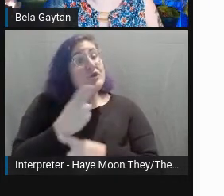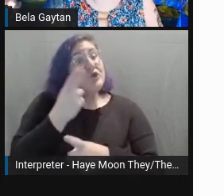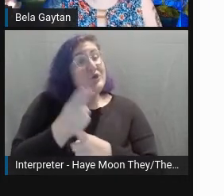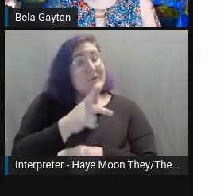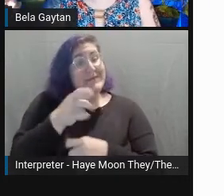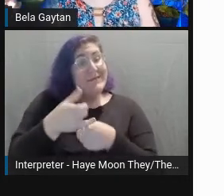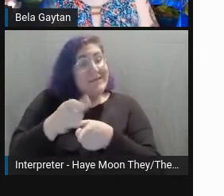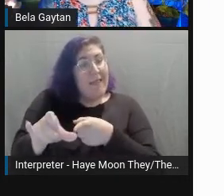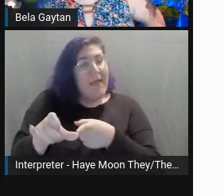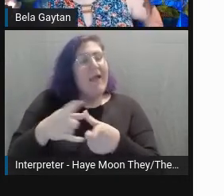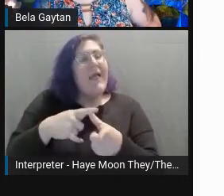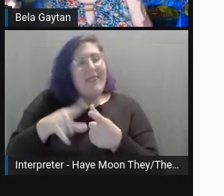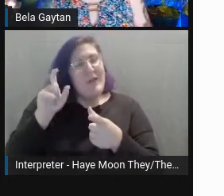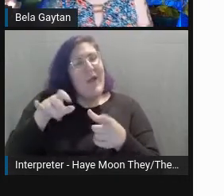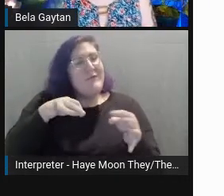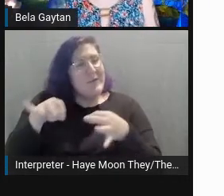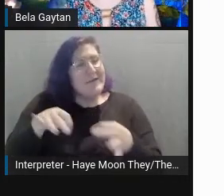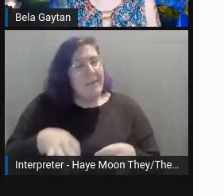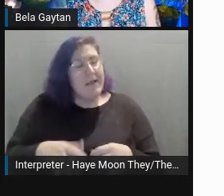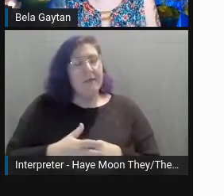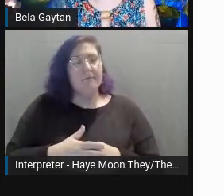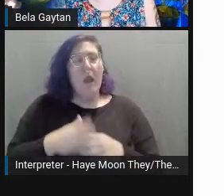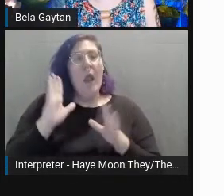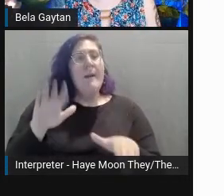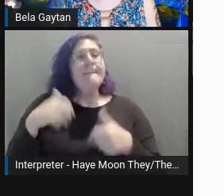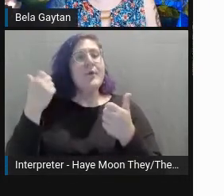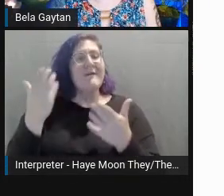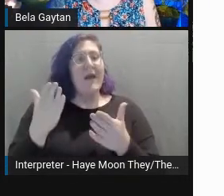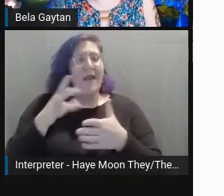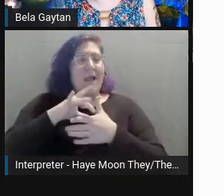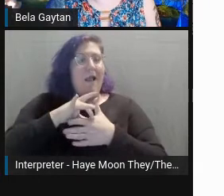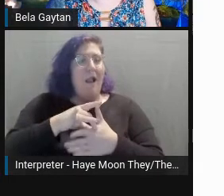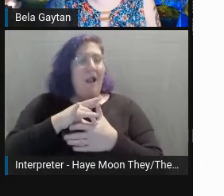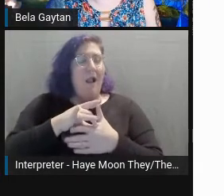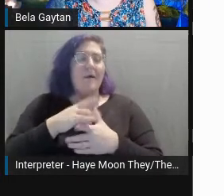Provide context for images and stories, and then explain acronyms,